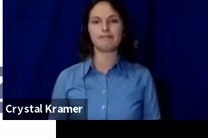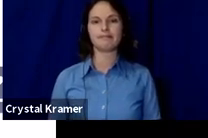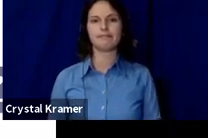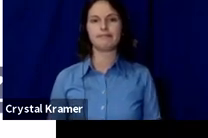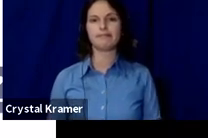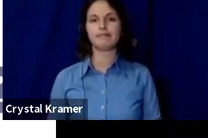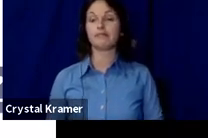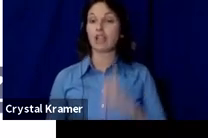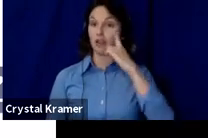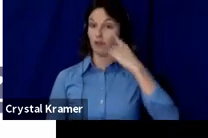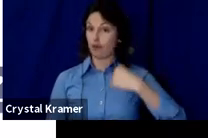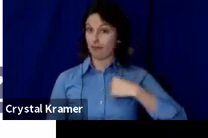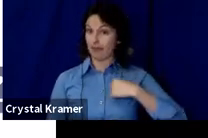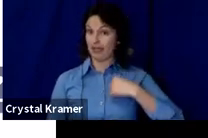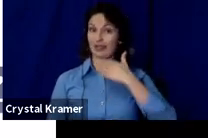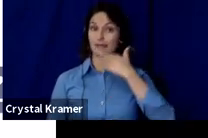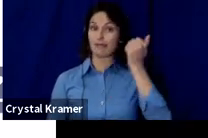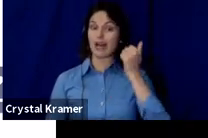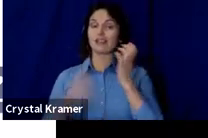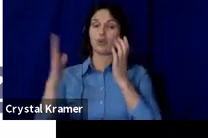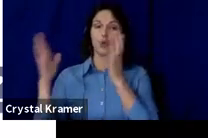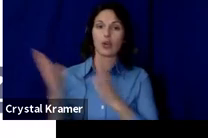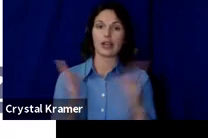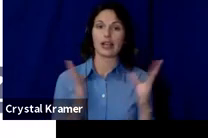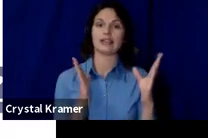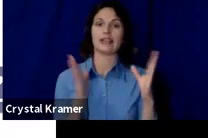For me the best organizing metaphor is a party.